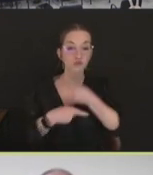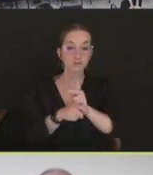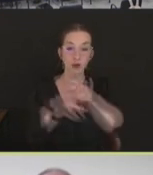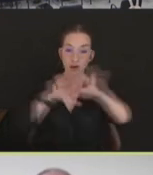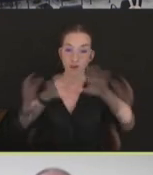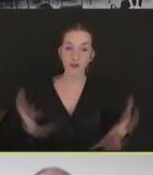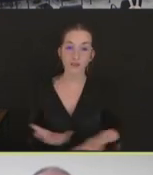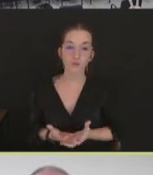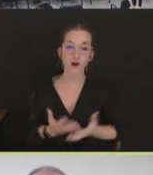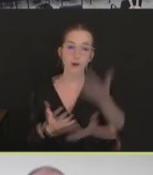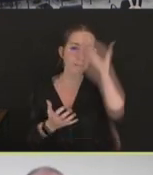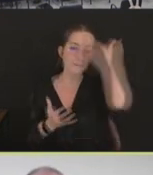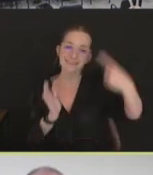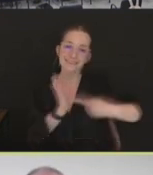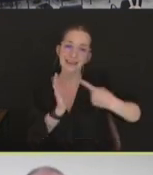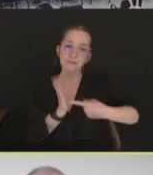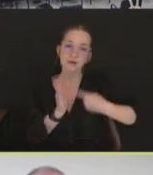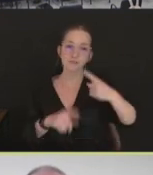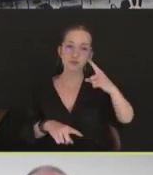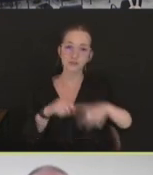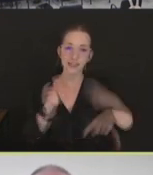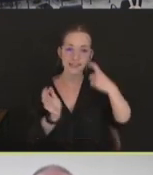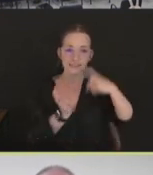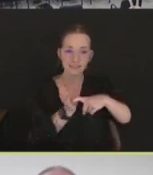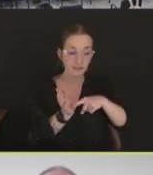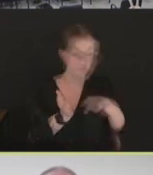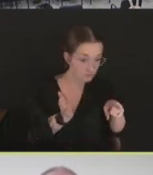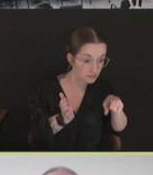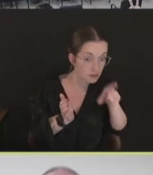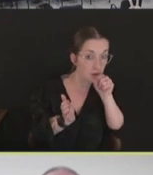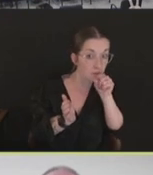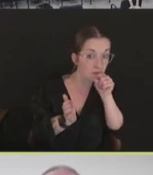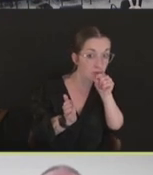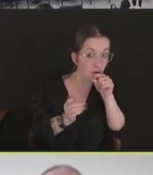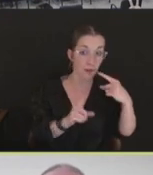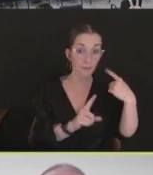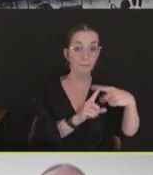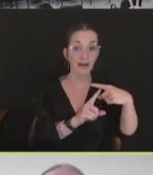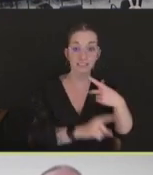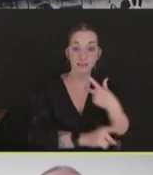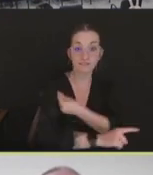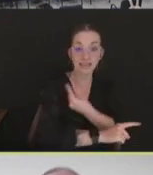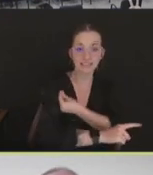differentiate whether or not a bird is positive from the vaccine, or if it's positive from the